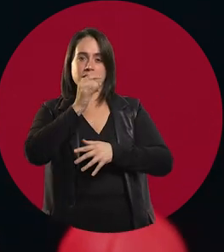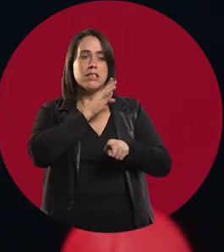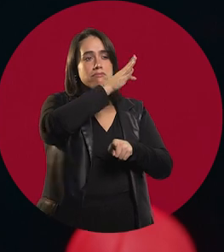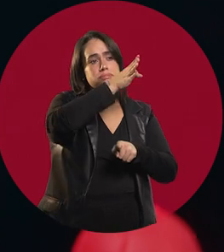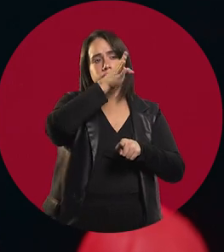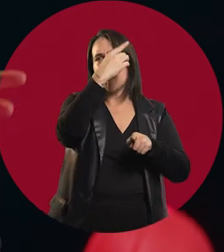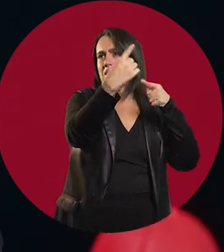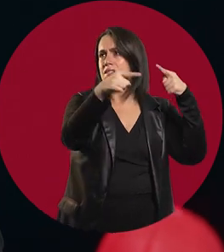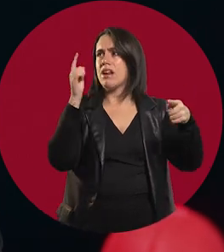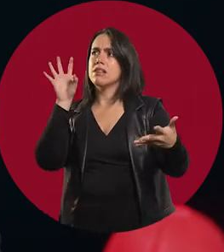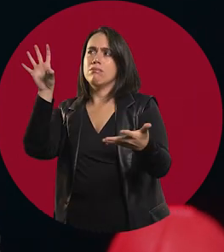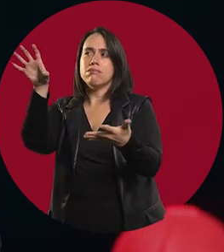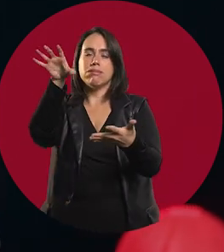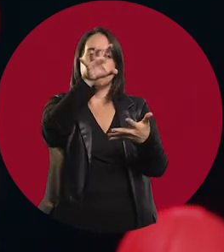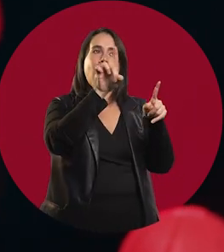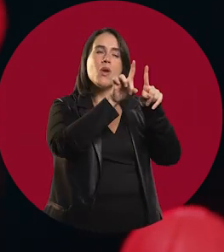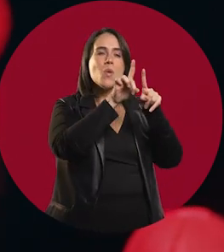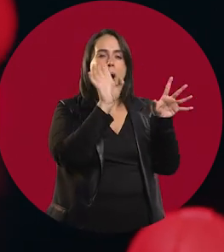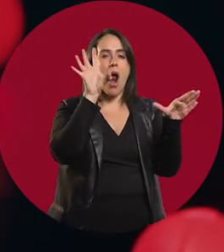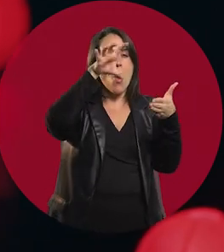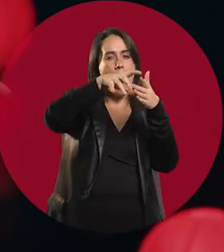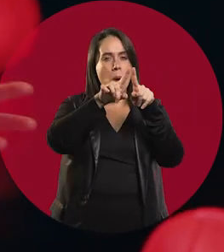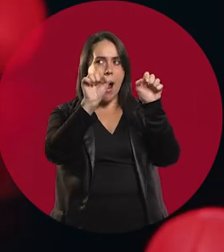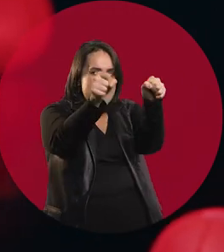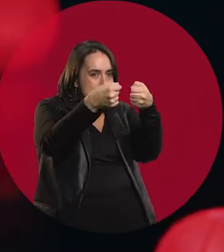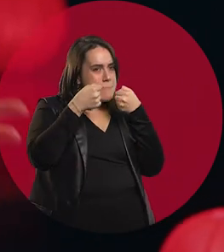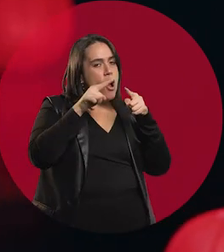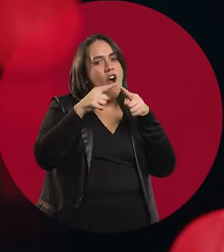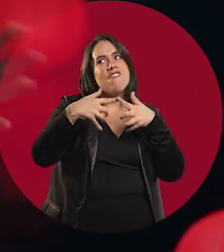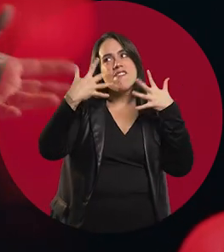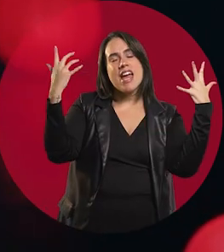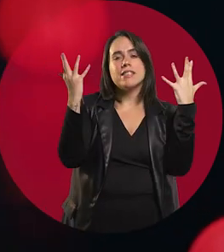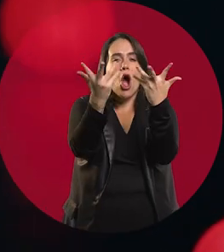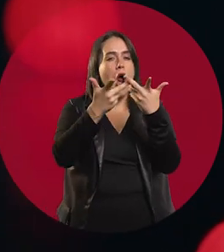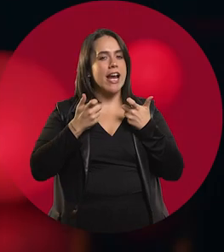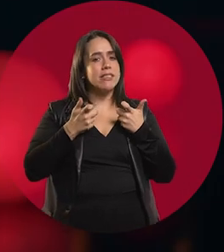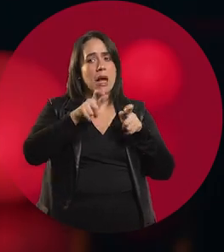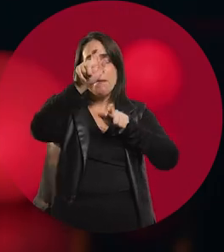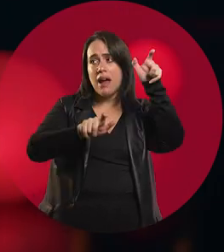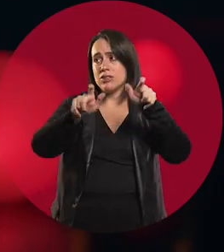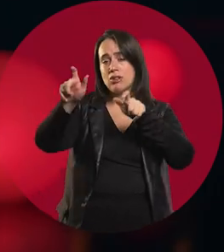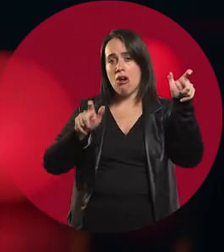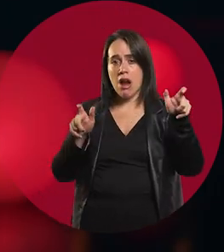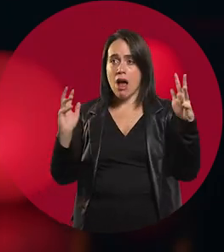in a lot of places that were half clandestine or at parties that were organized by the public itself,